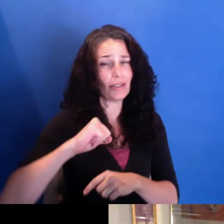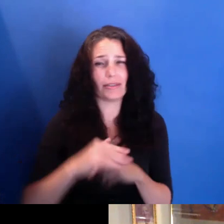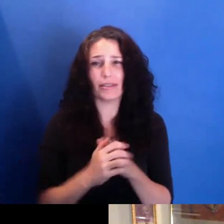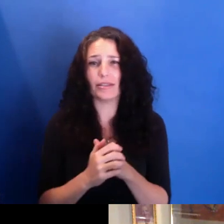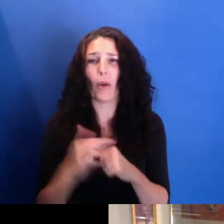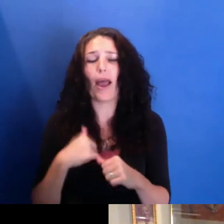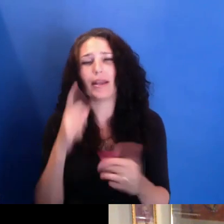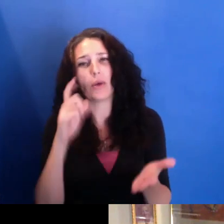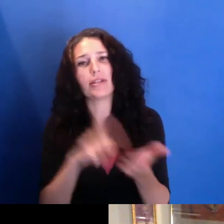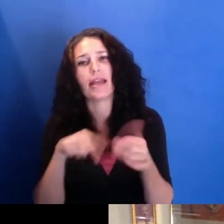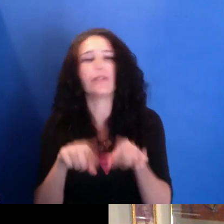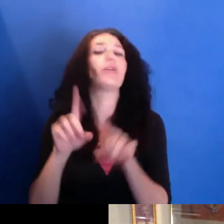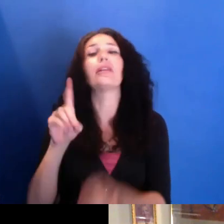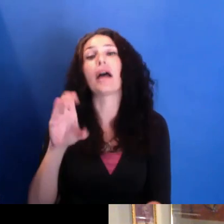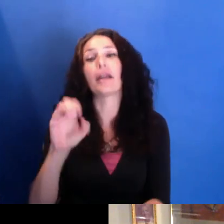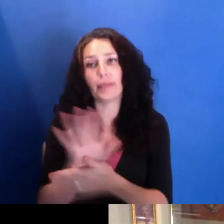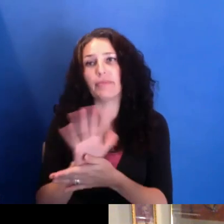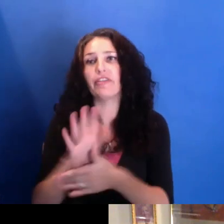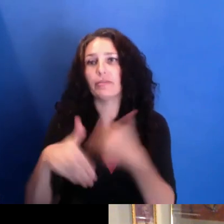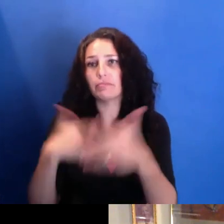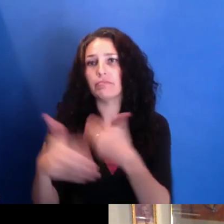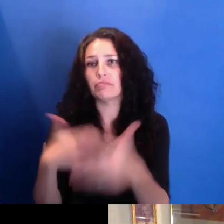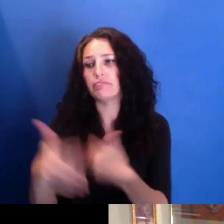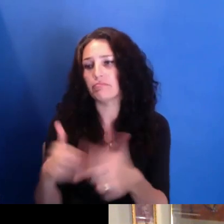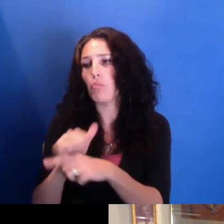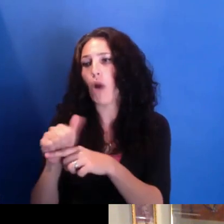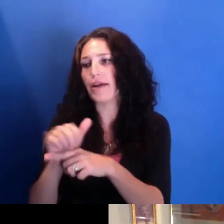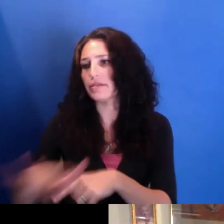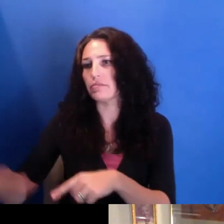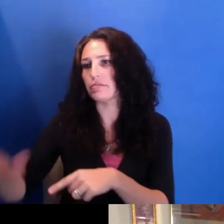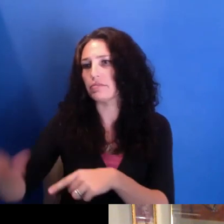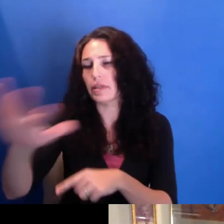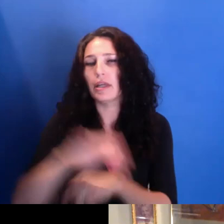And then when I began to see-- and I didn't have the word for it.